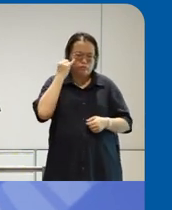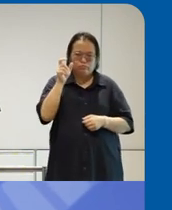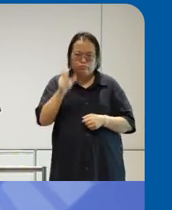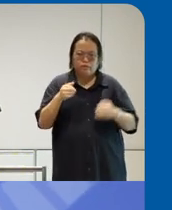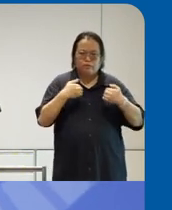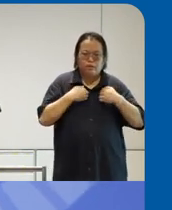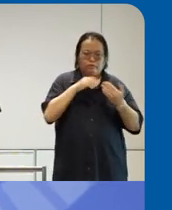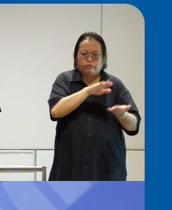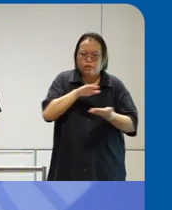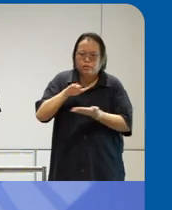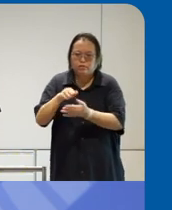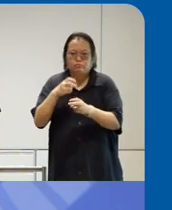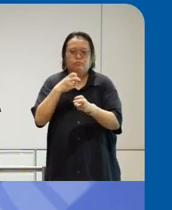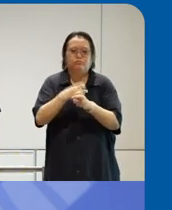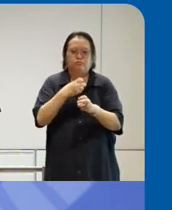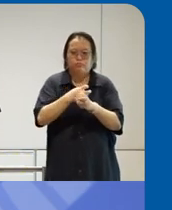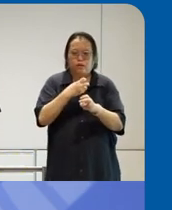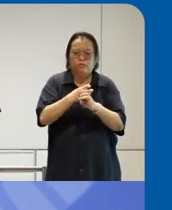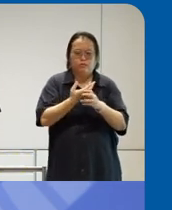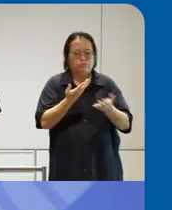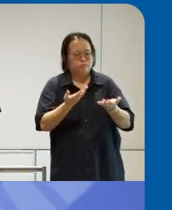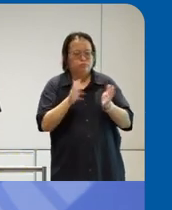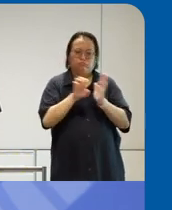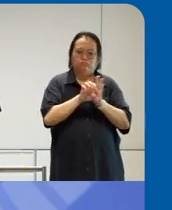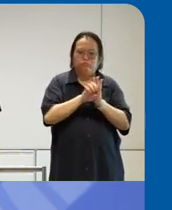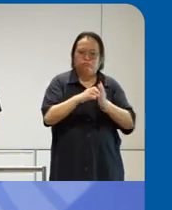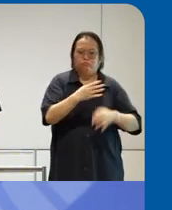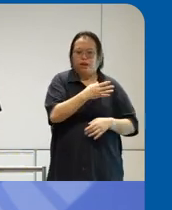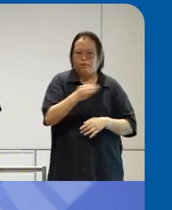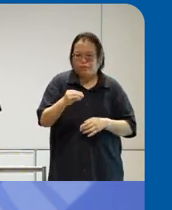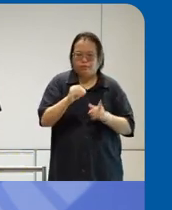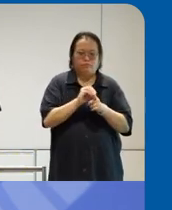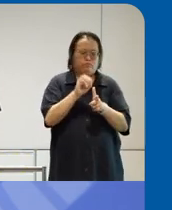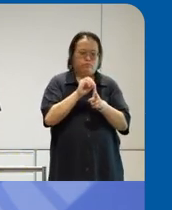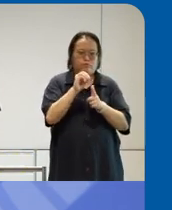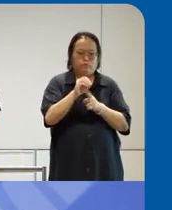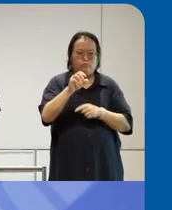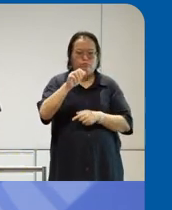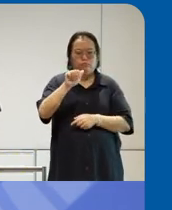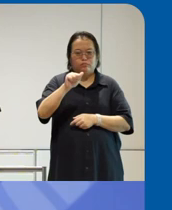let's say uh a certain company or government agency says they've got a feedback from users